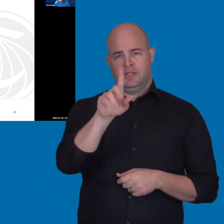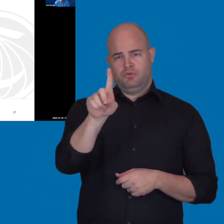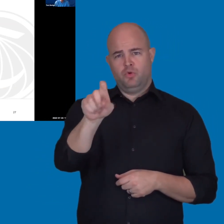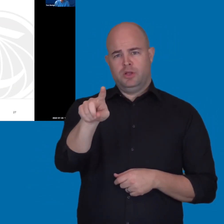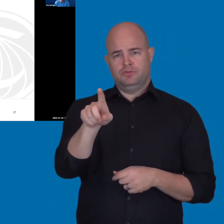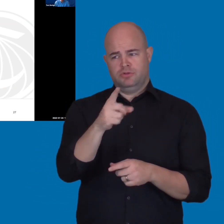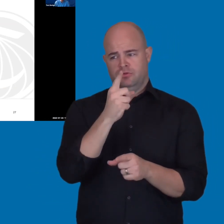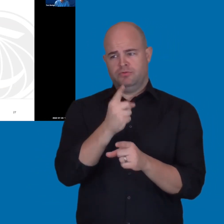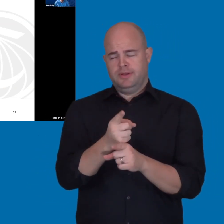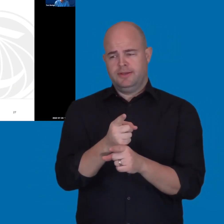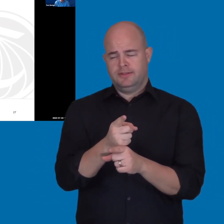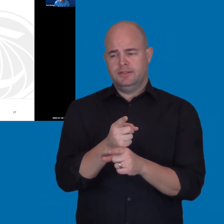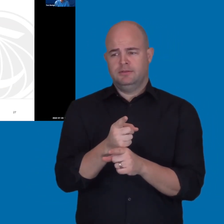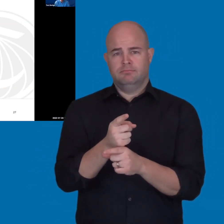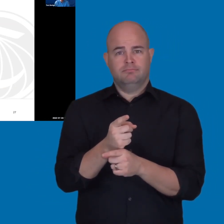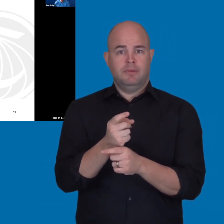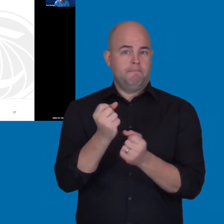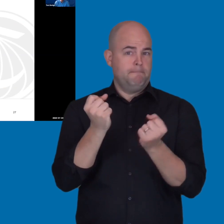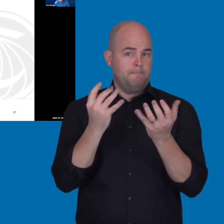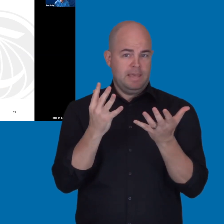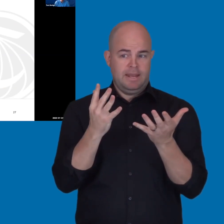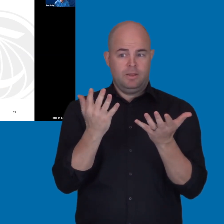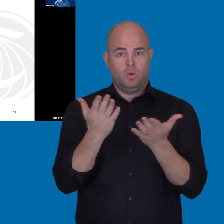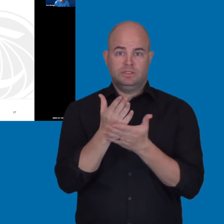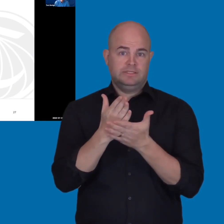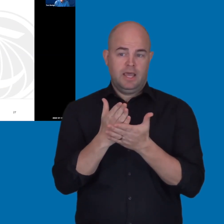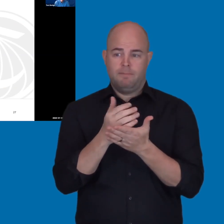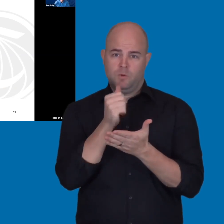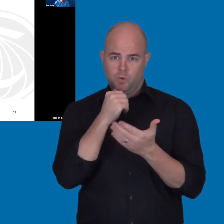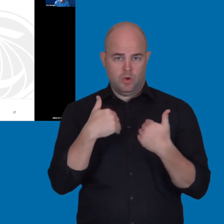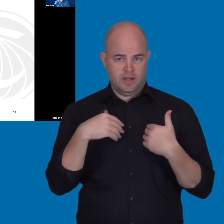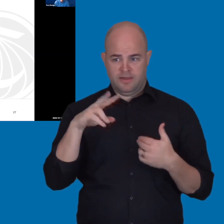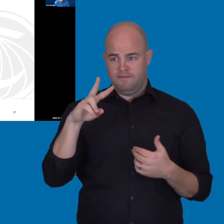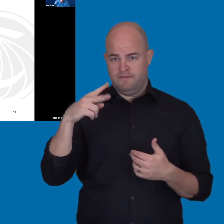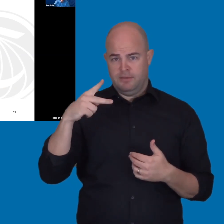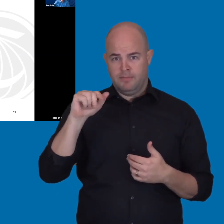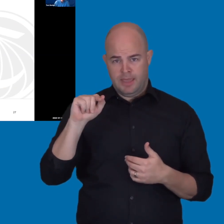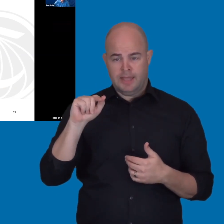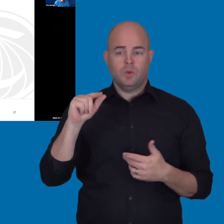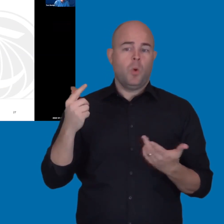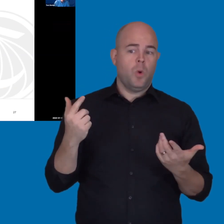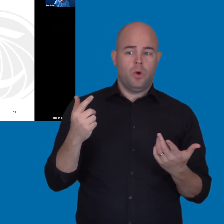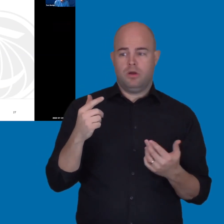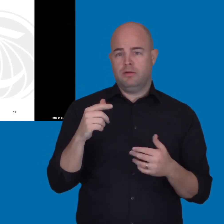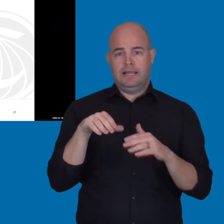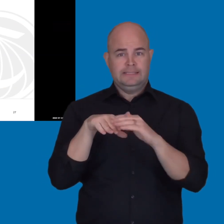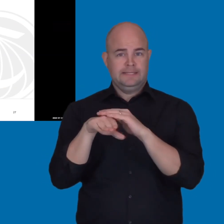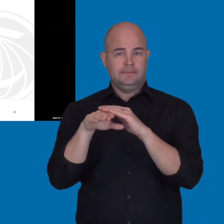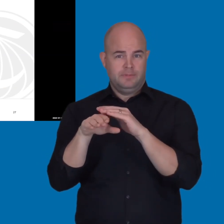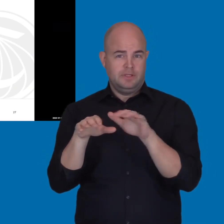Right. So, if I understand your question correctly, you mentioned that some of them, or maybe many of them don't have the VPATs